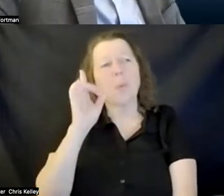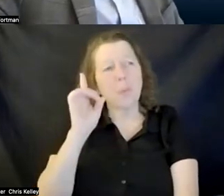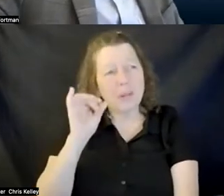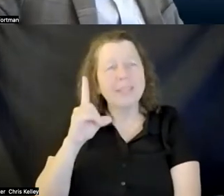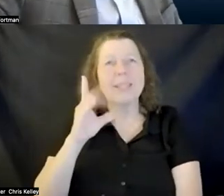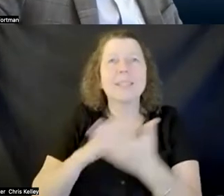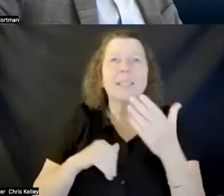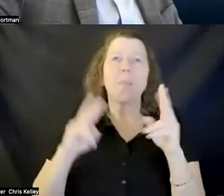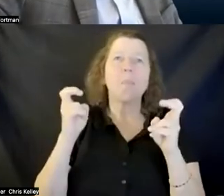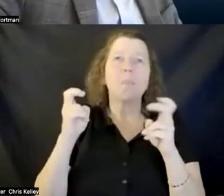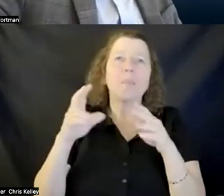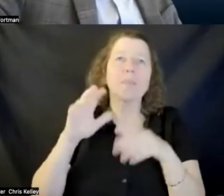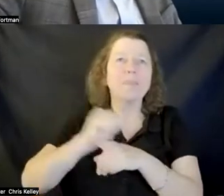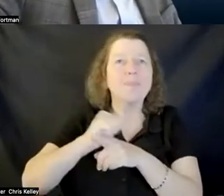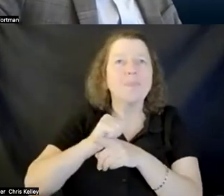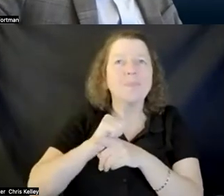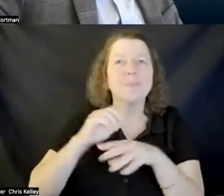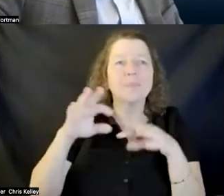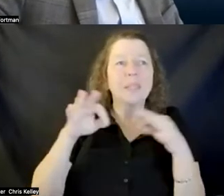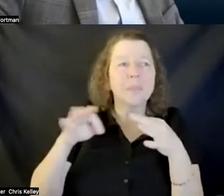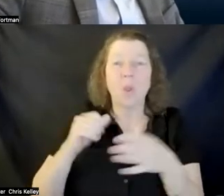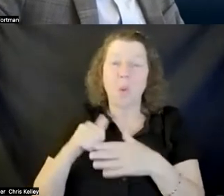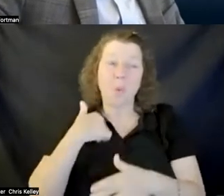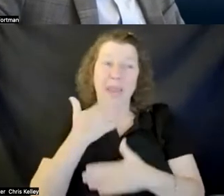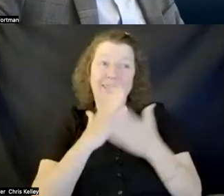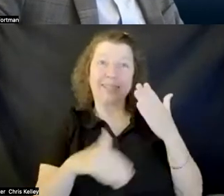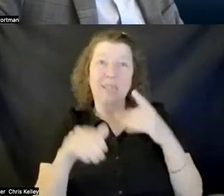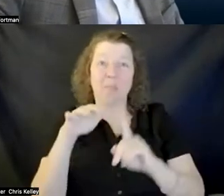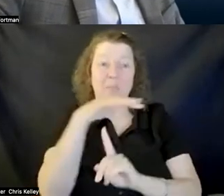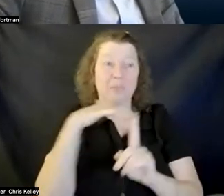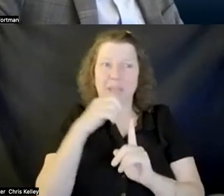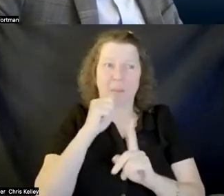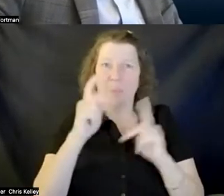were a little bit uh intense and uncomfortable for some people and they didn't want to experience